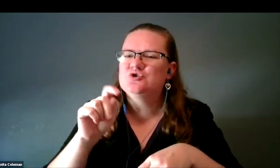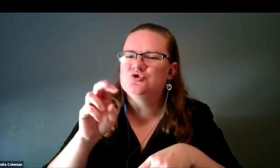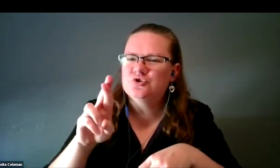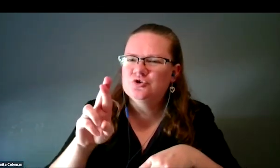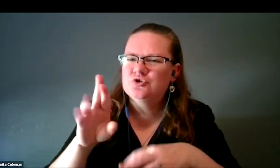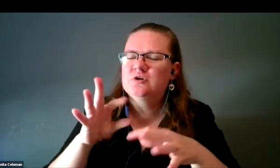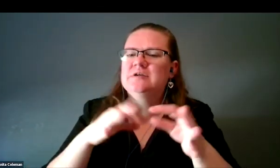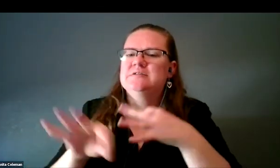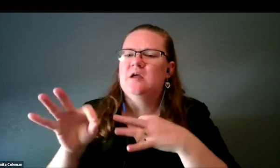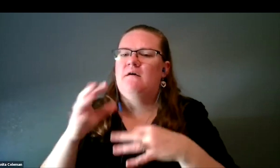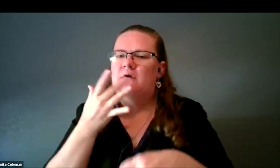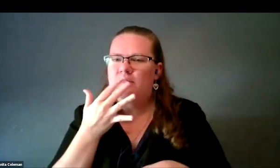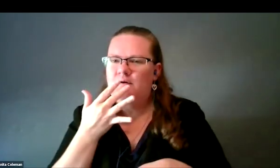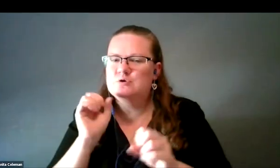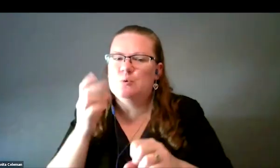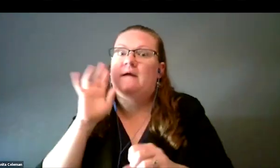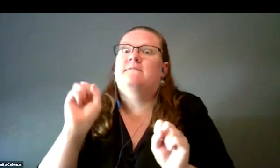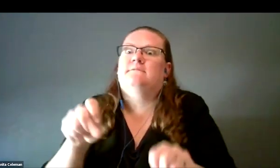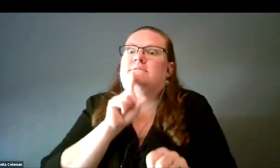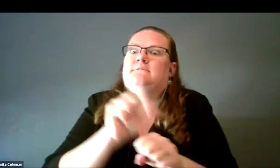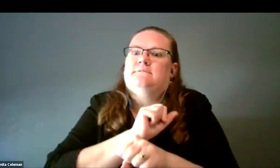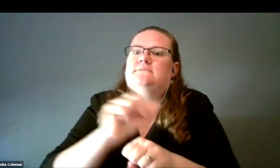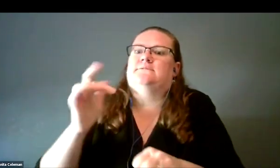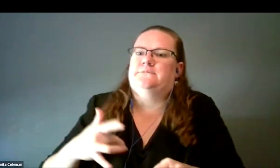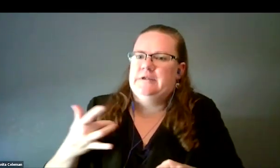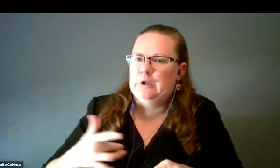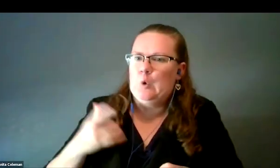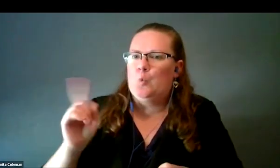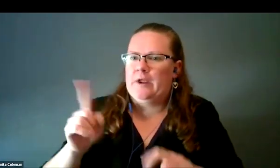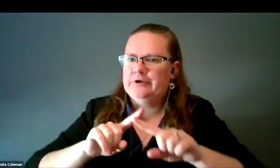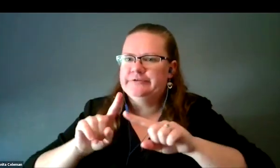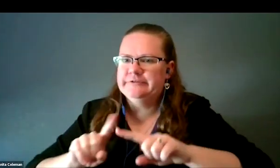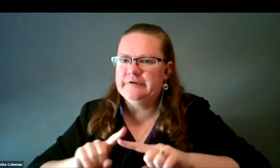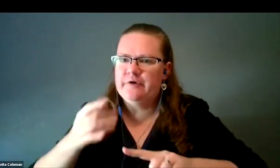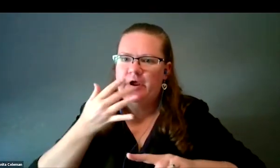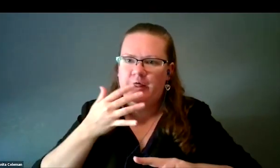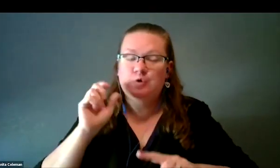textures so that you could feel where the colors were in the press release